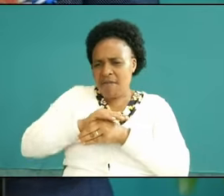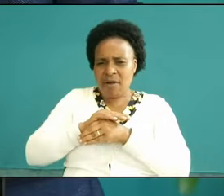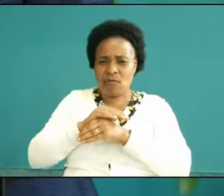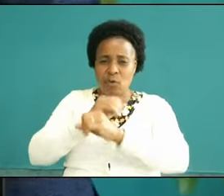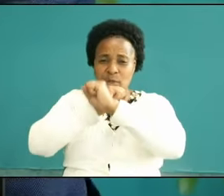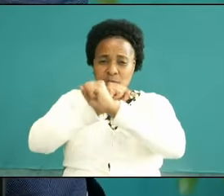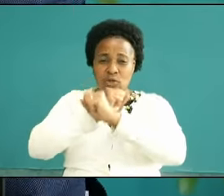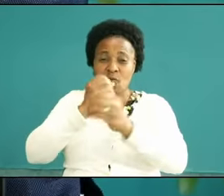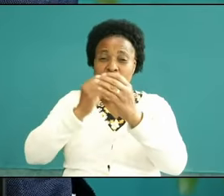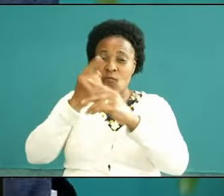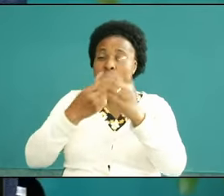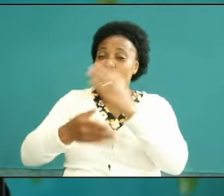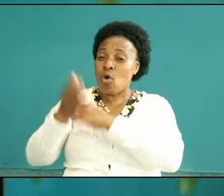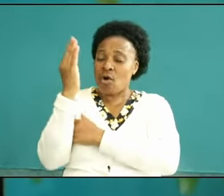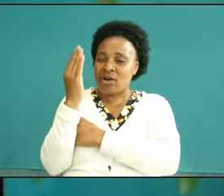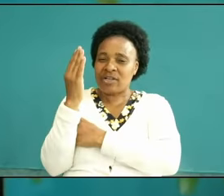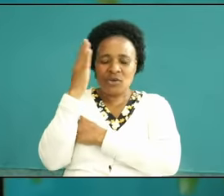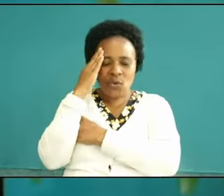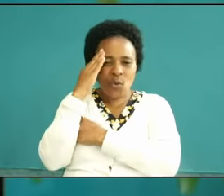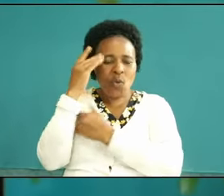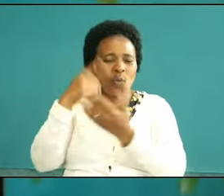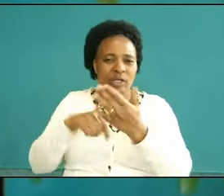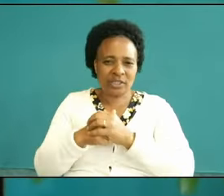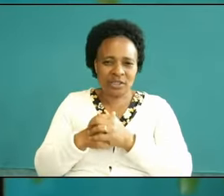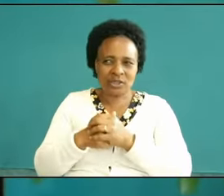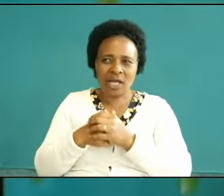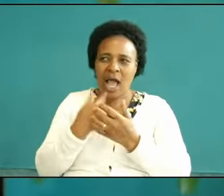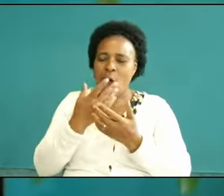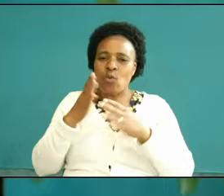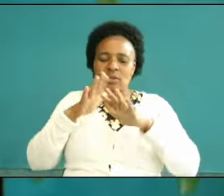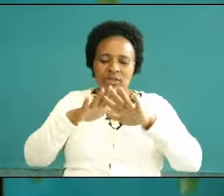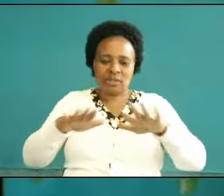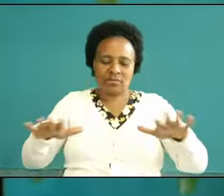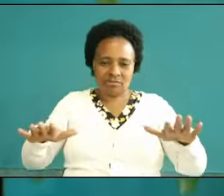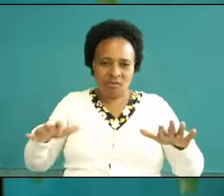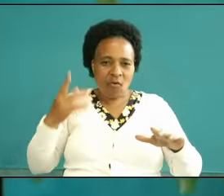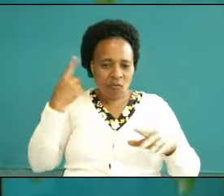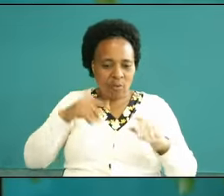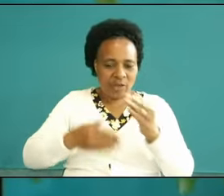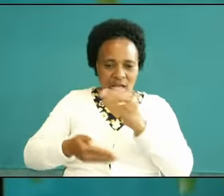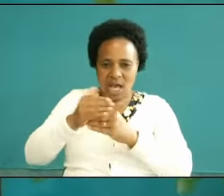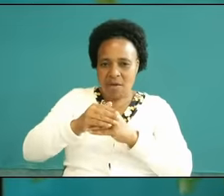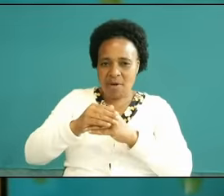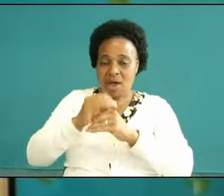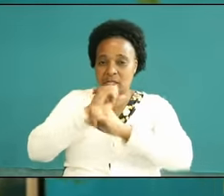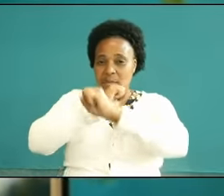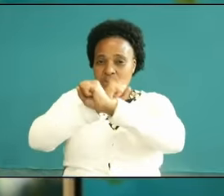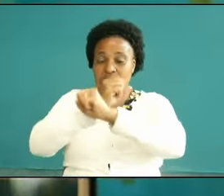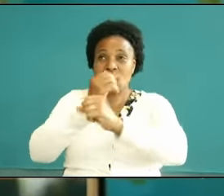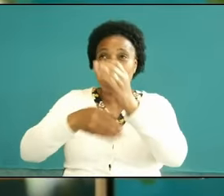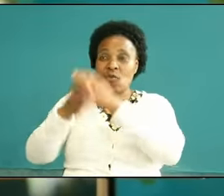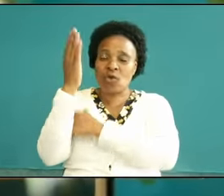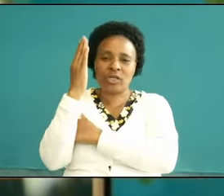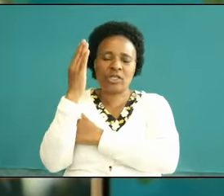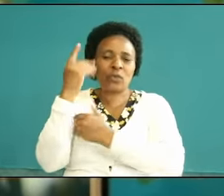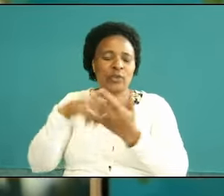passage we all quickly go and settle on the armor of God and we preach about the armor of God but I